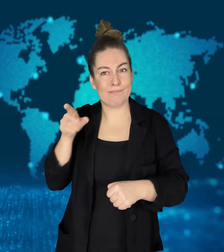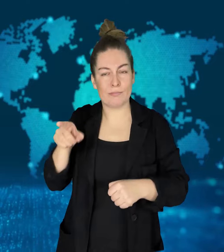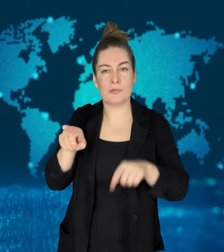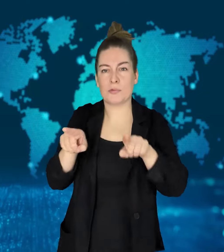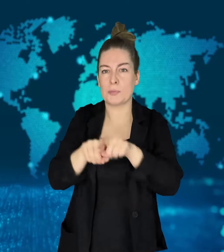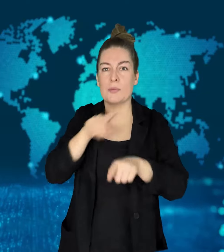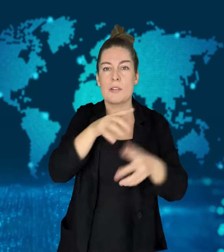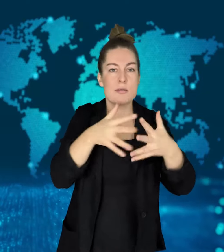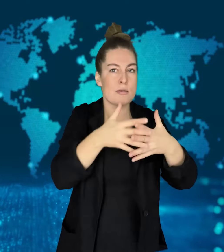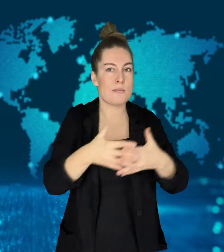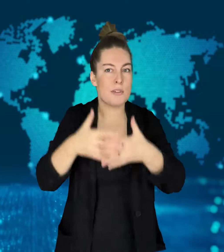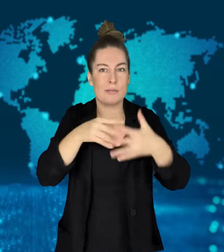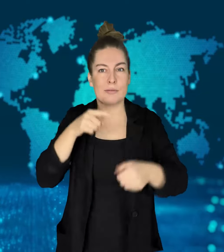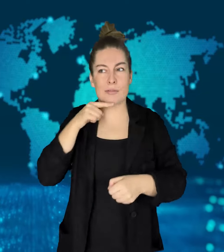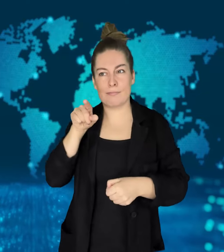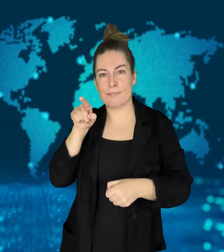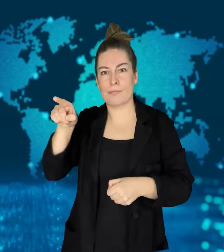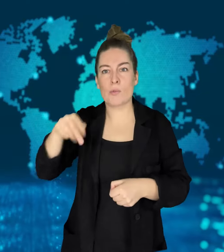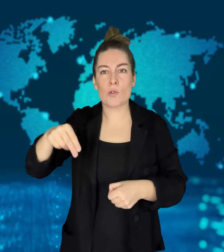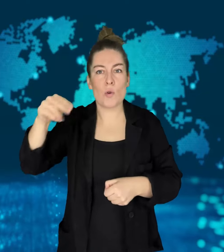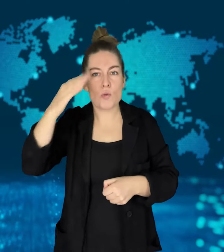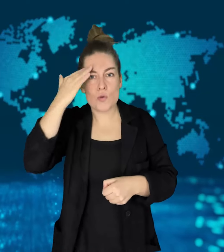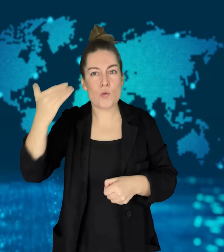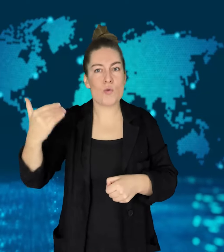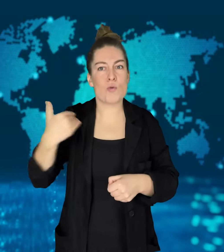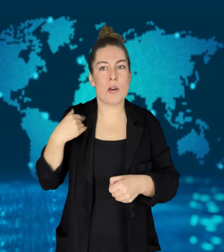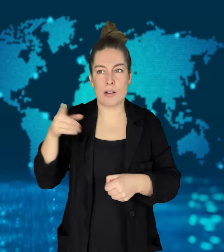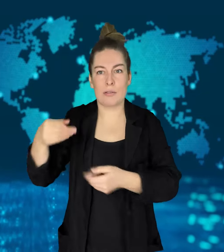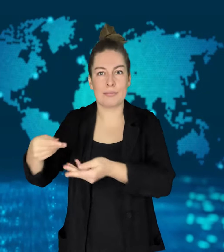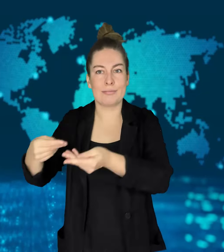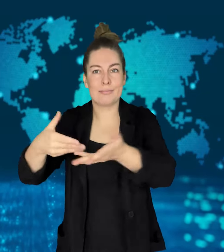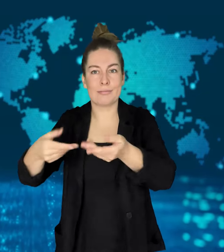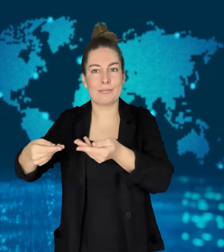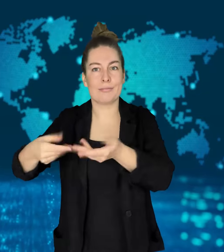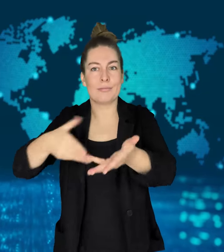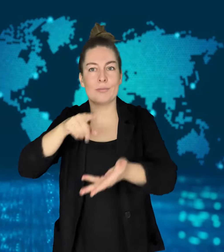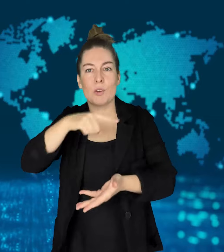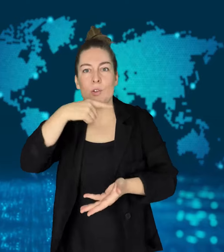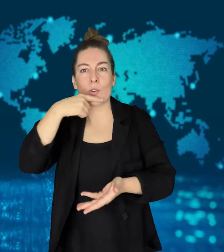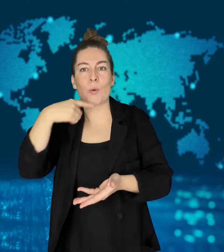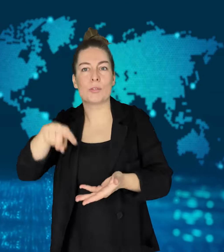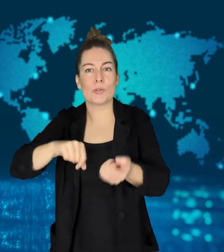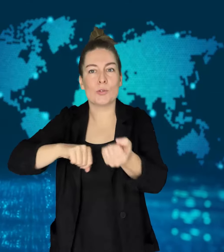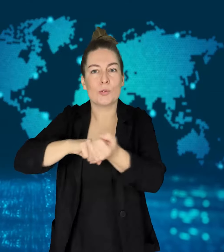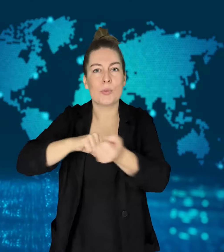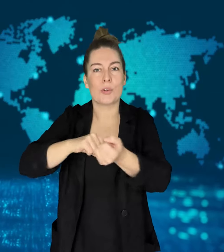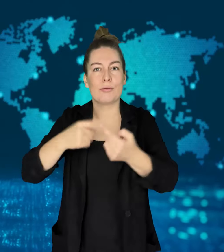Though Russia denied the accusation, North Korea's leader called for